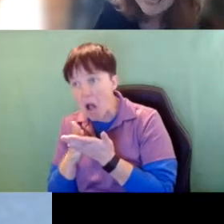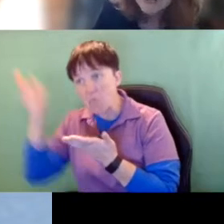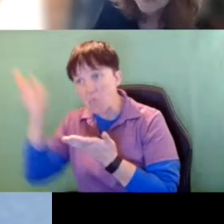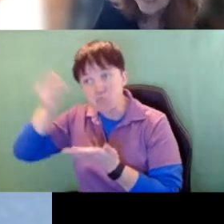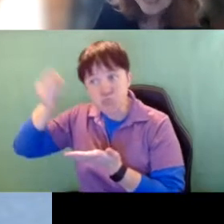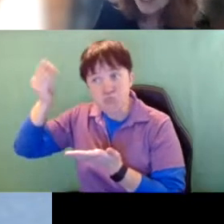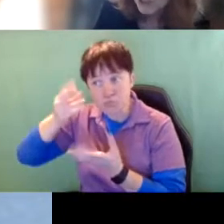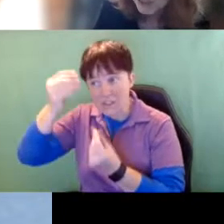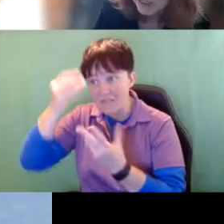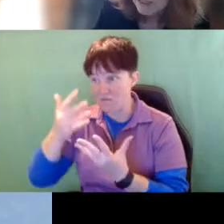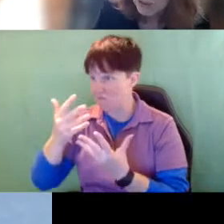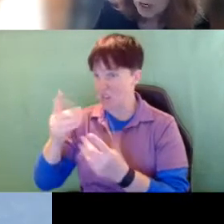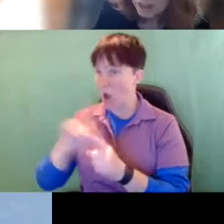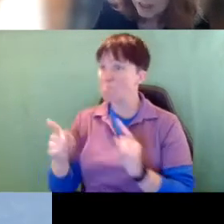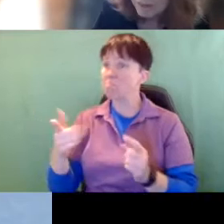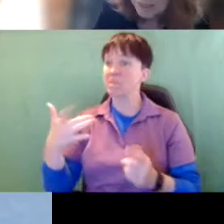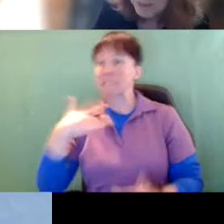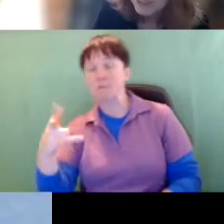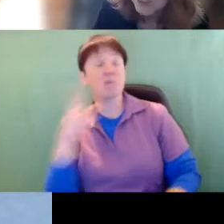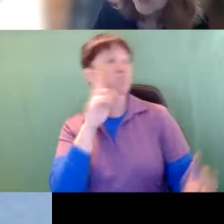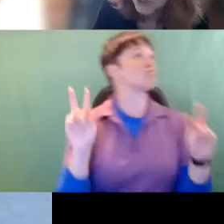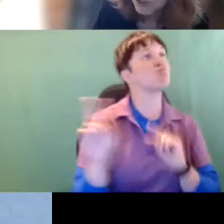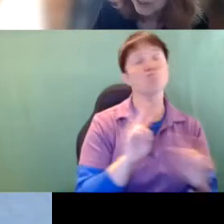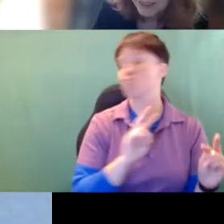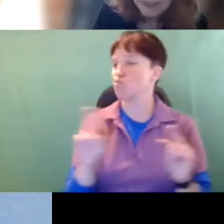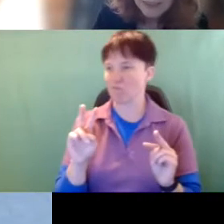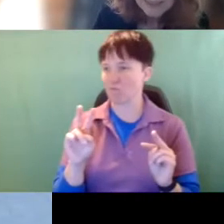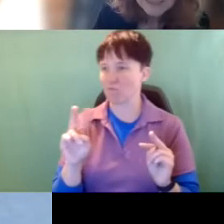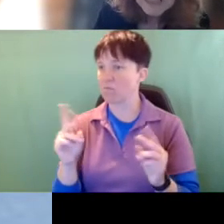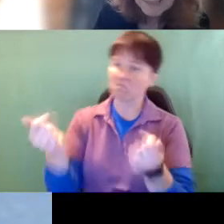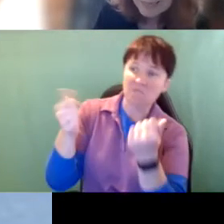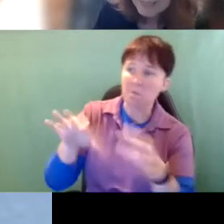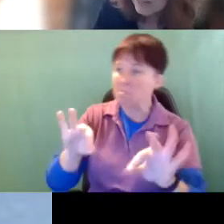piece is just not strong enough especially for learning.